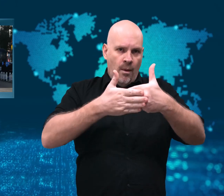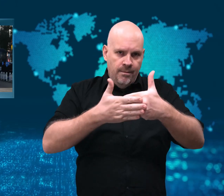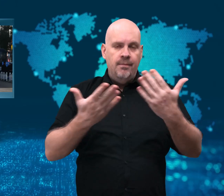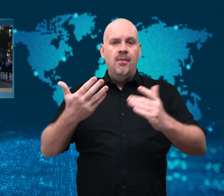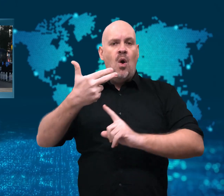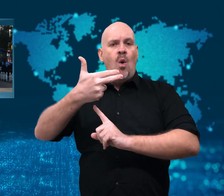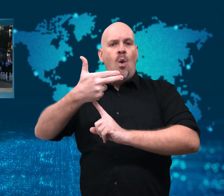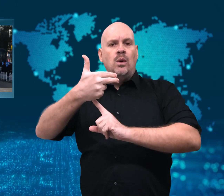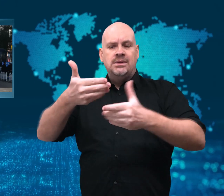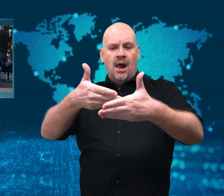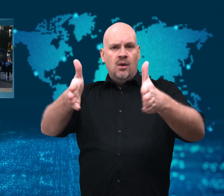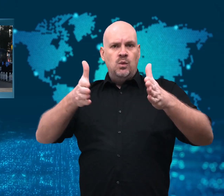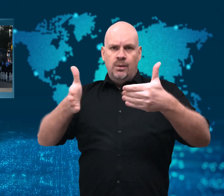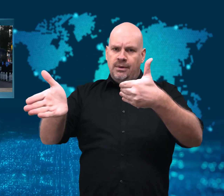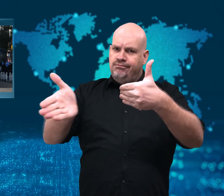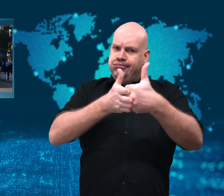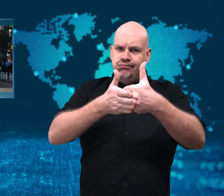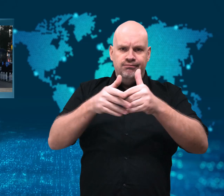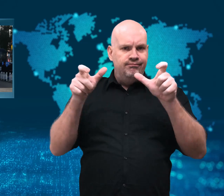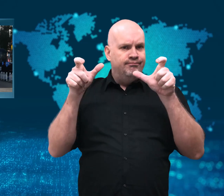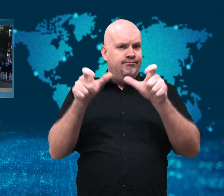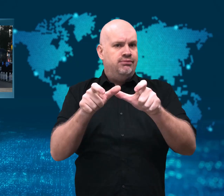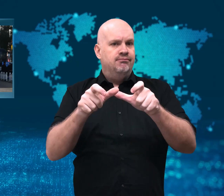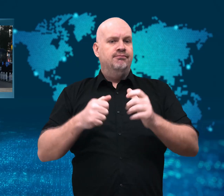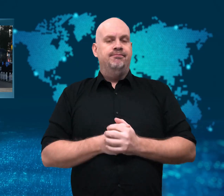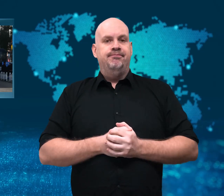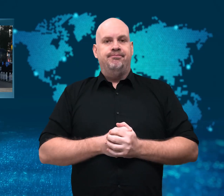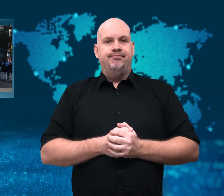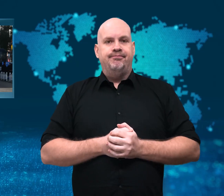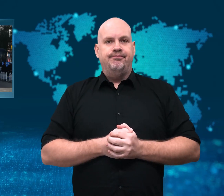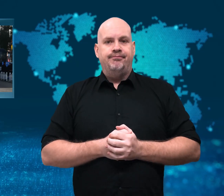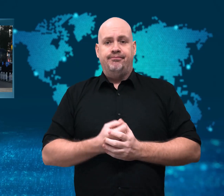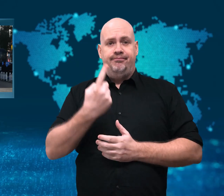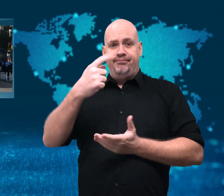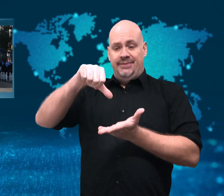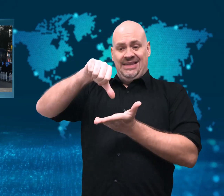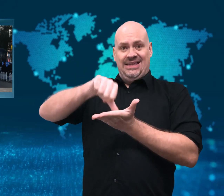testing when anyone tests positive.